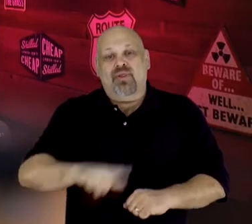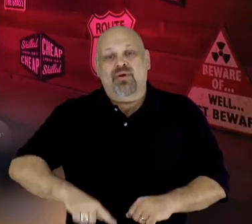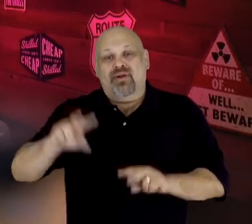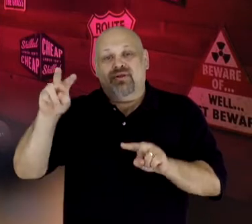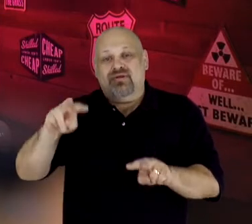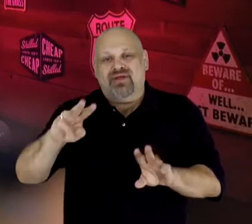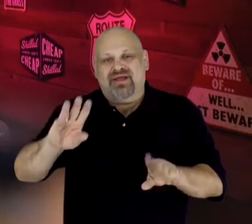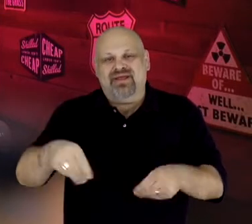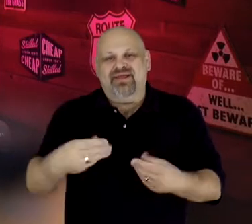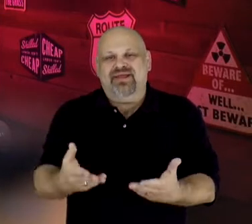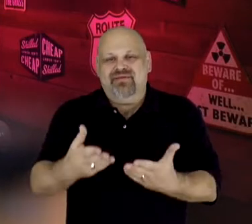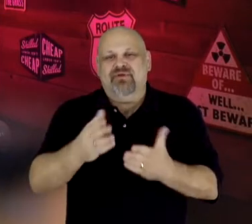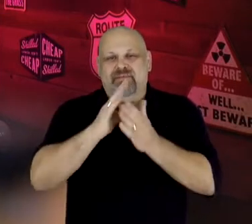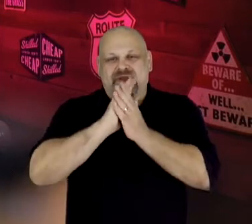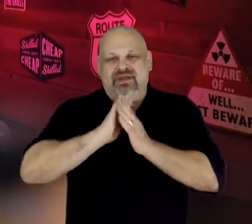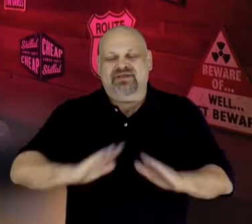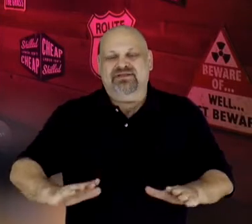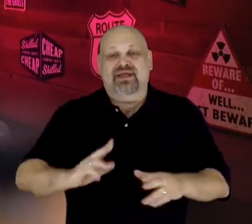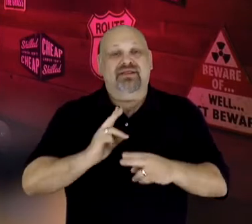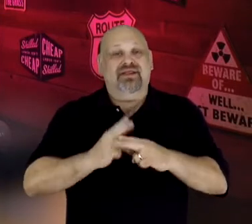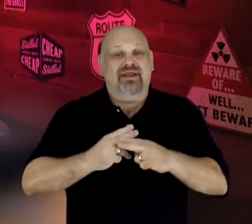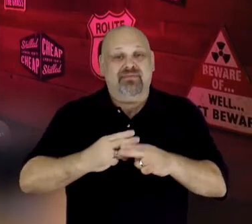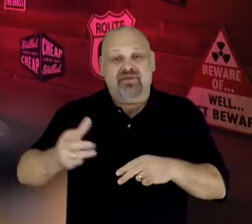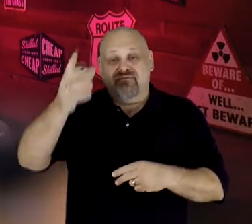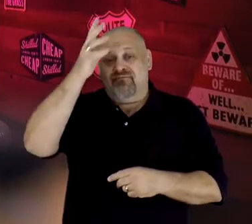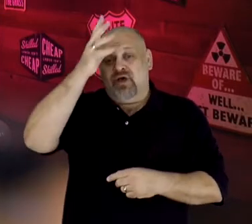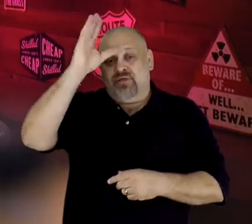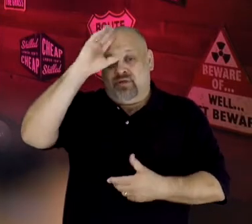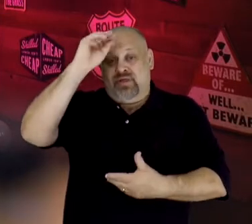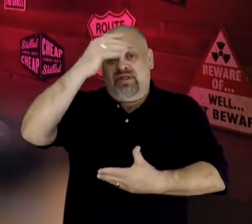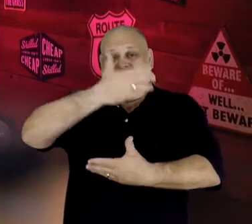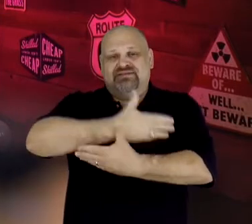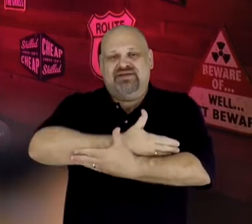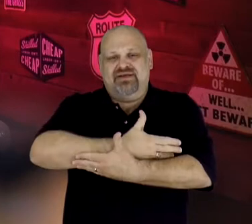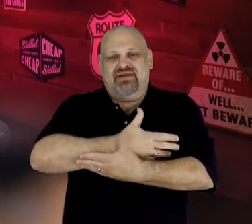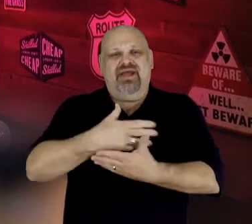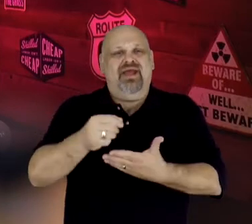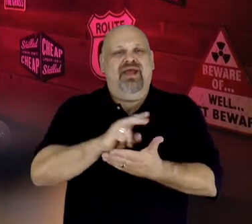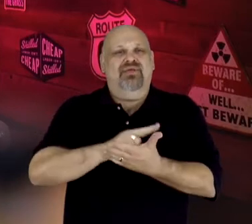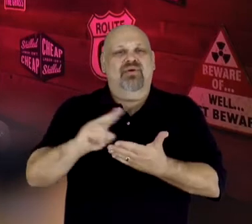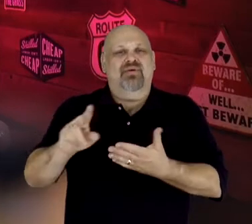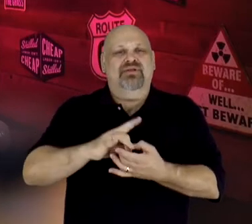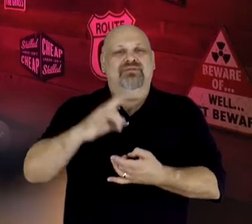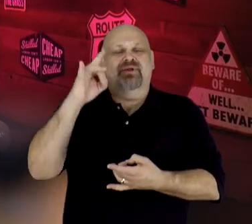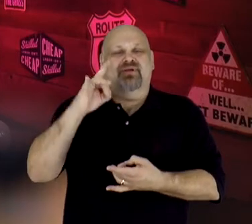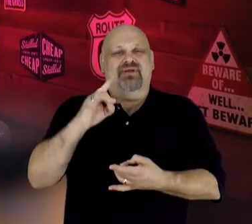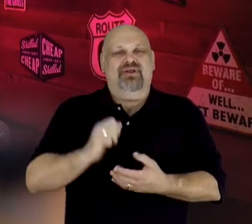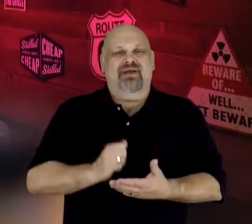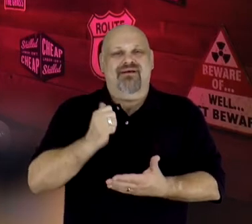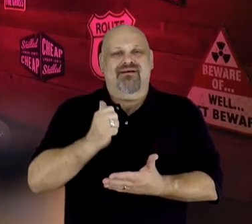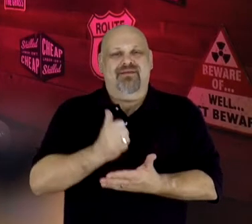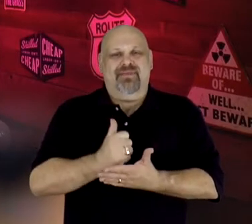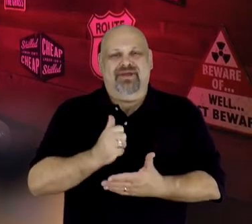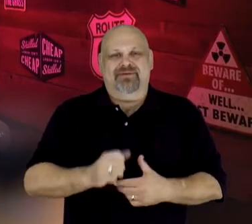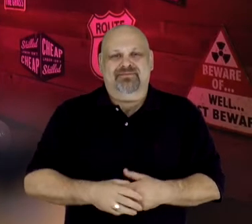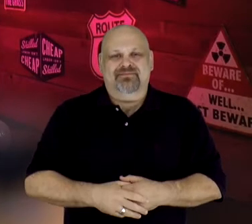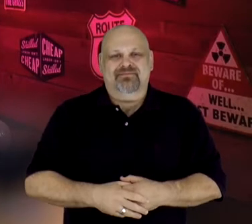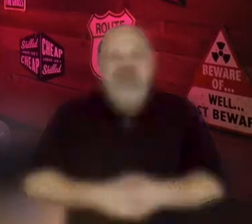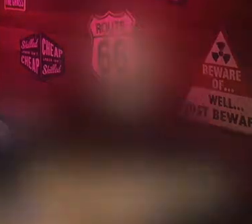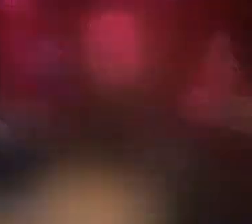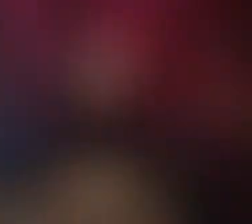upon you, and give you peace. In the Name of the Father, and of the Son, and of the Holy Spirit. Amen.